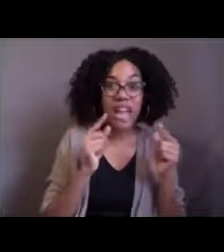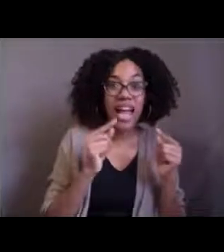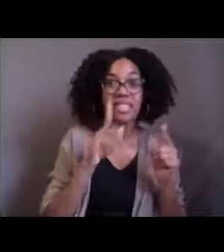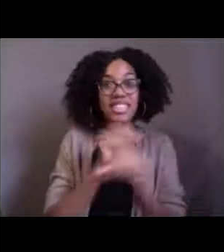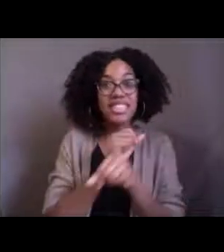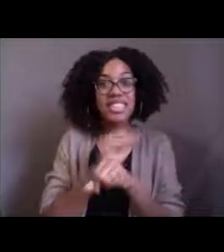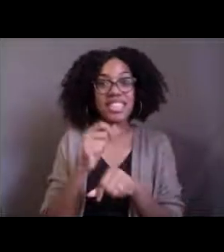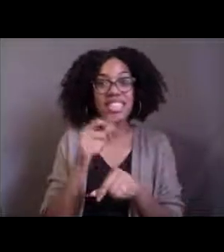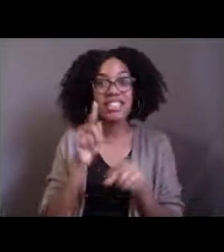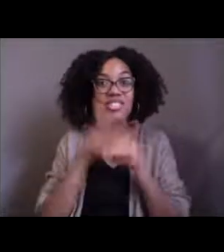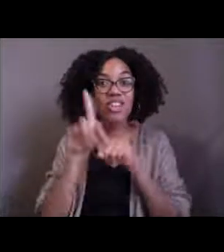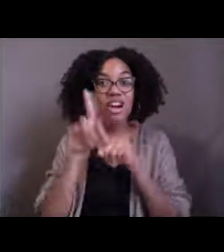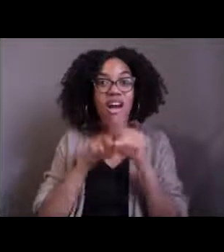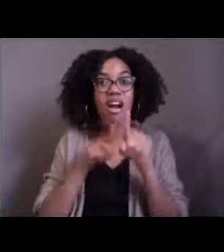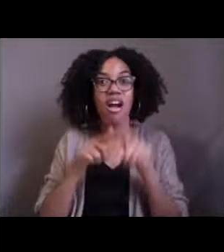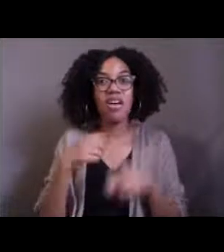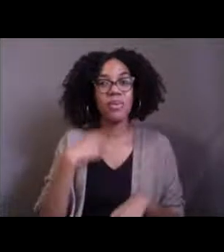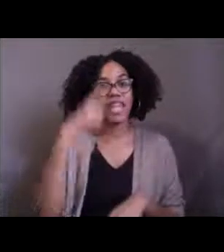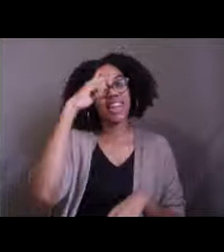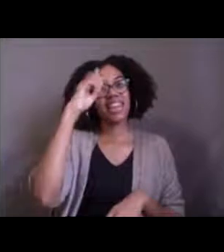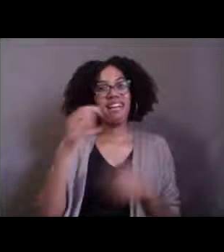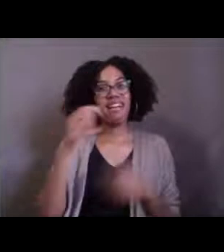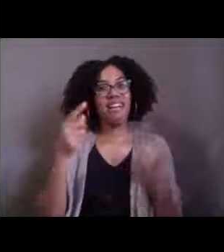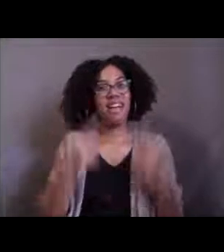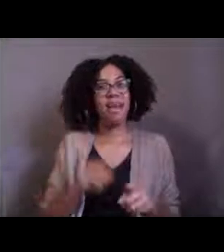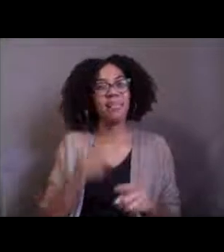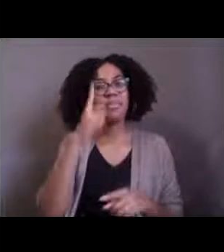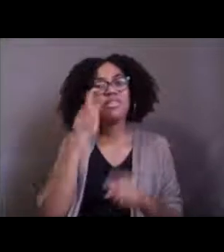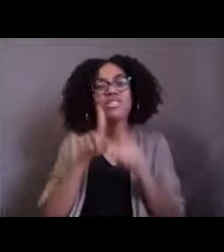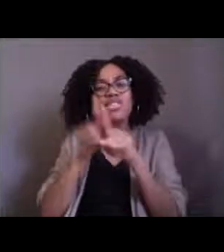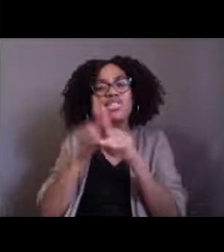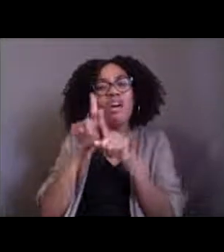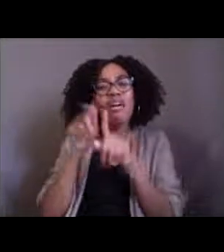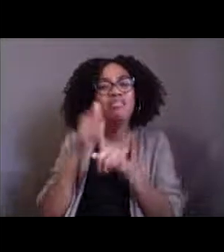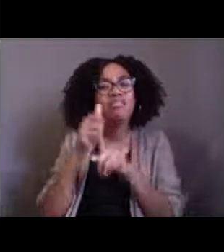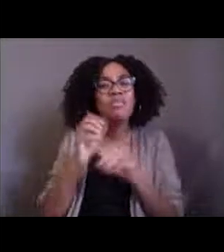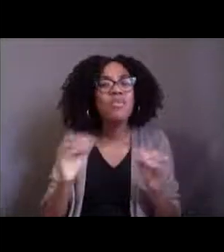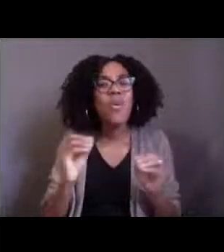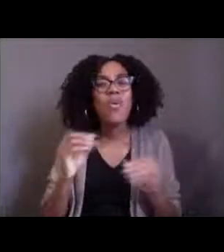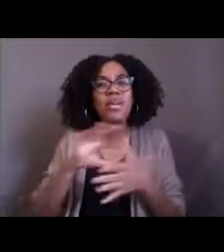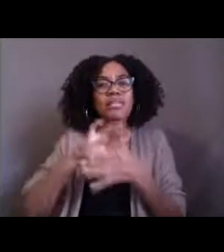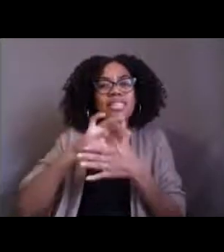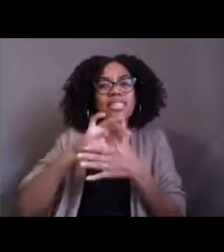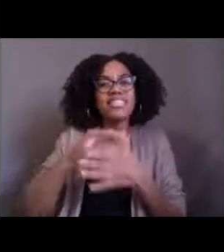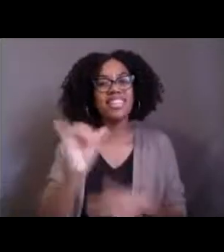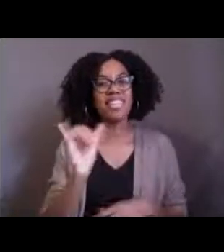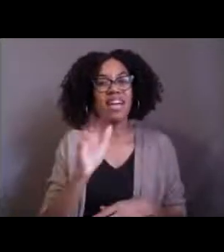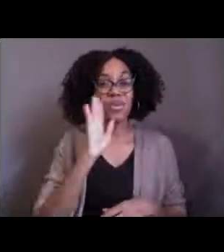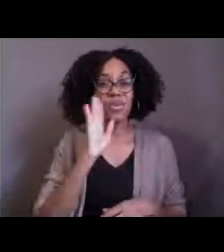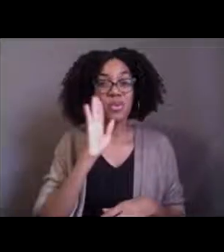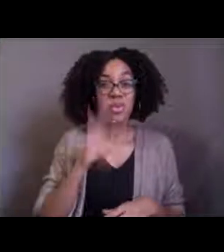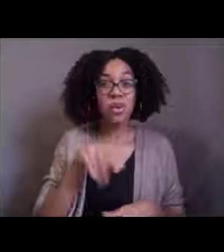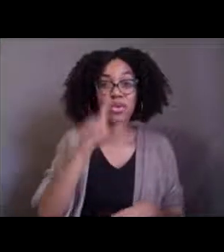We didn't think there was much there for it to eat. So it'd be like taking a chicken bone and eating just the bone.